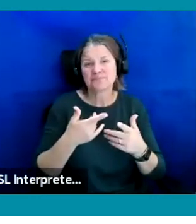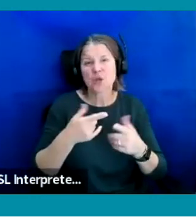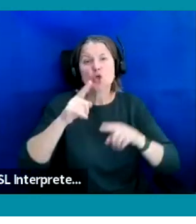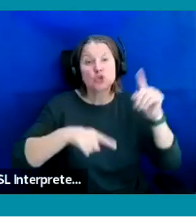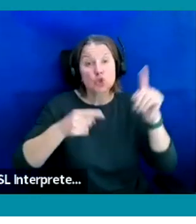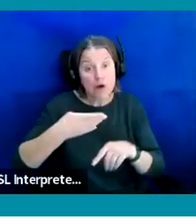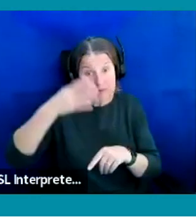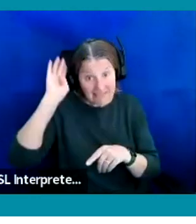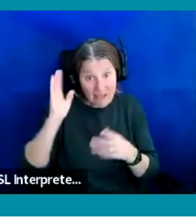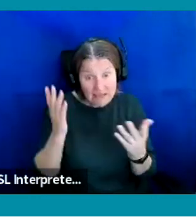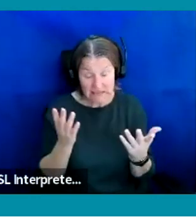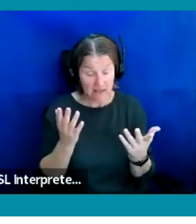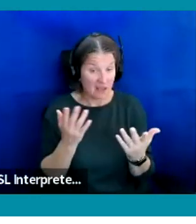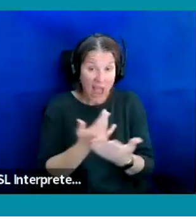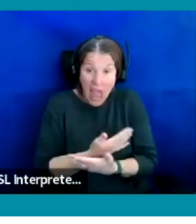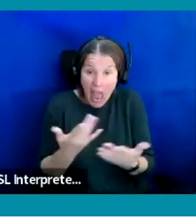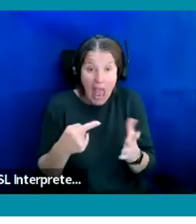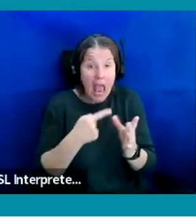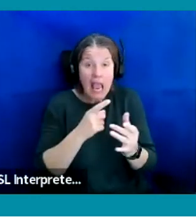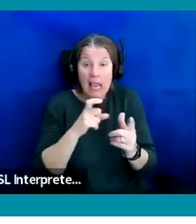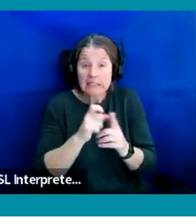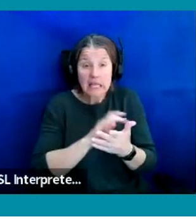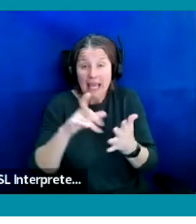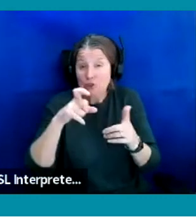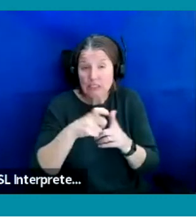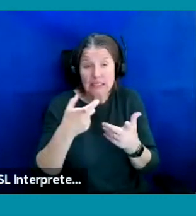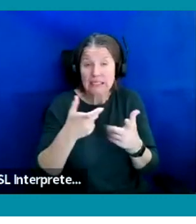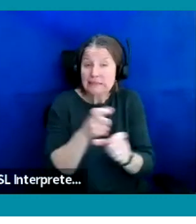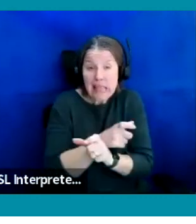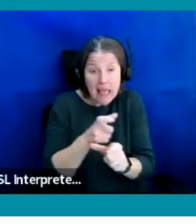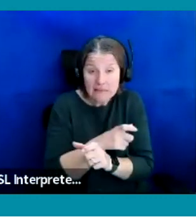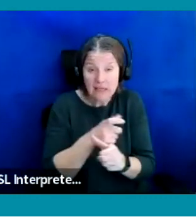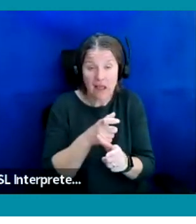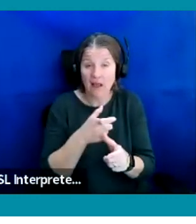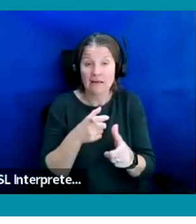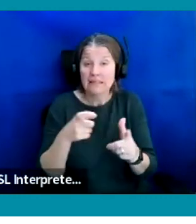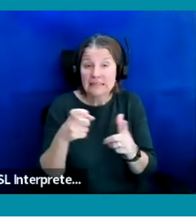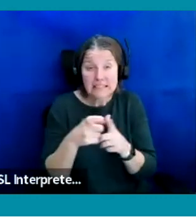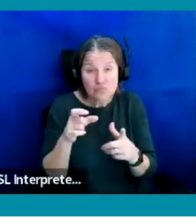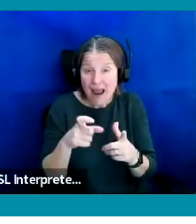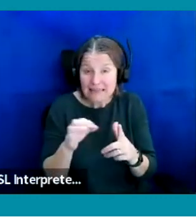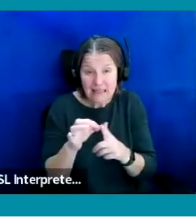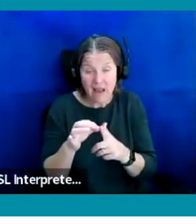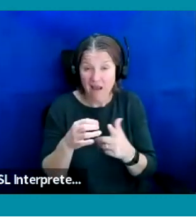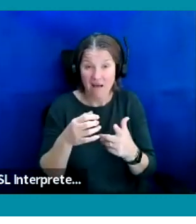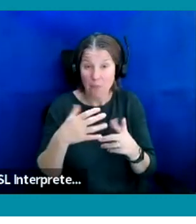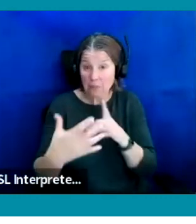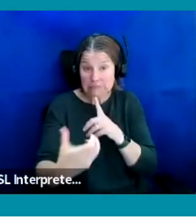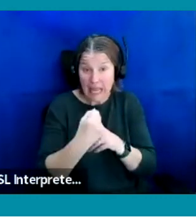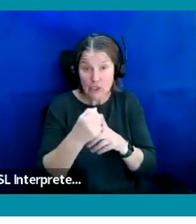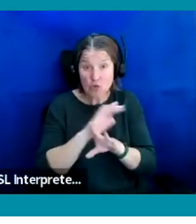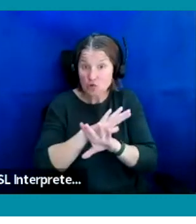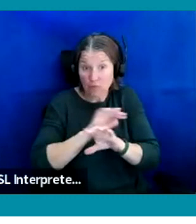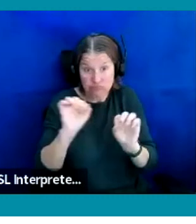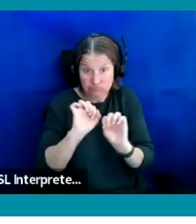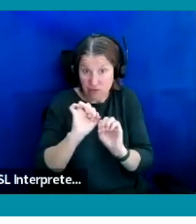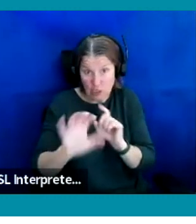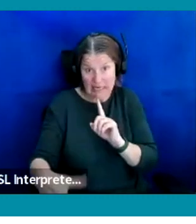ADHD, dyslexia, dyspraxia, whether you're diagnosed or undiagnosed, that will 100% count.